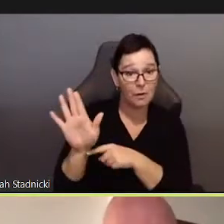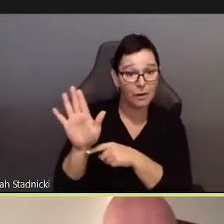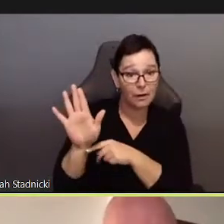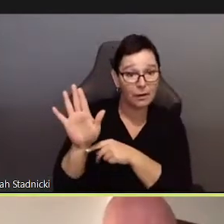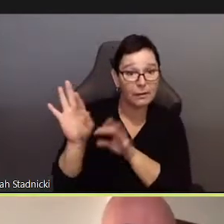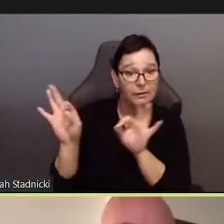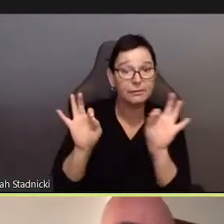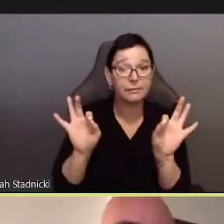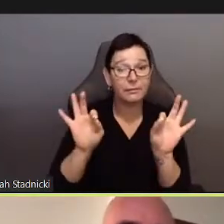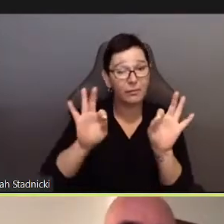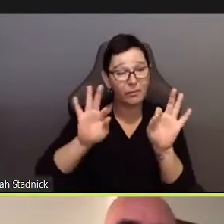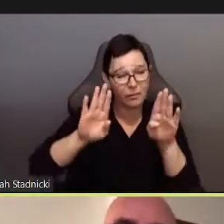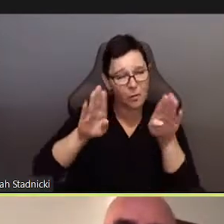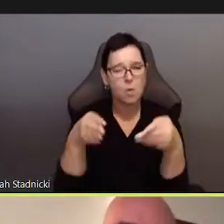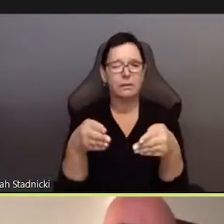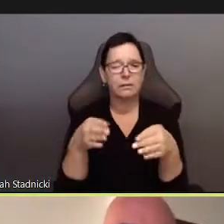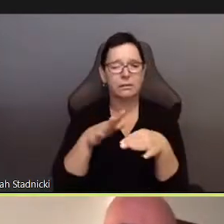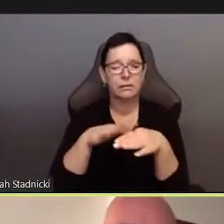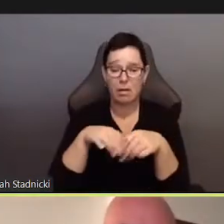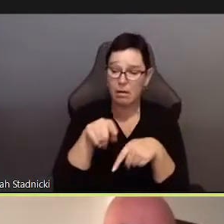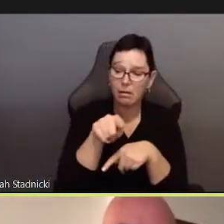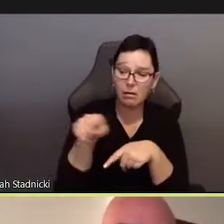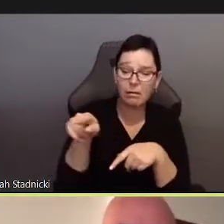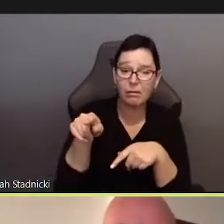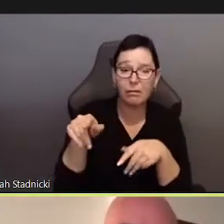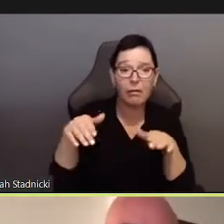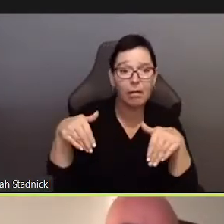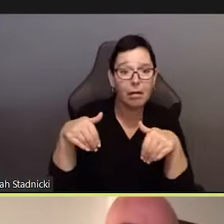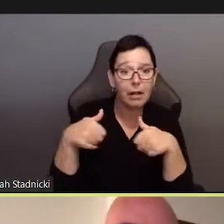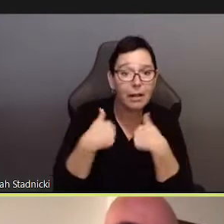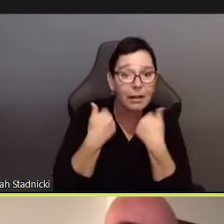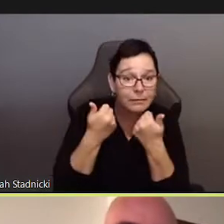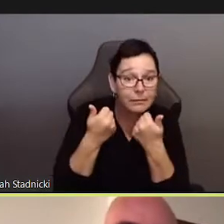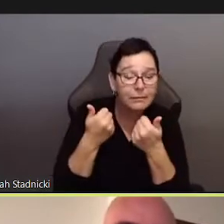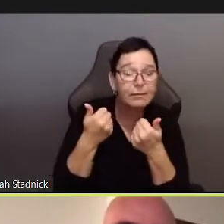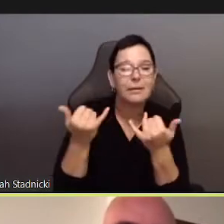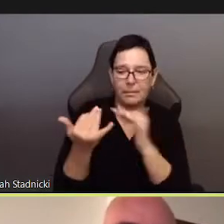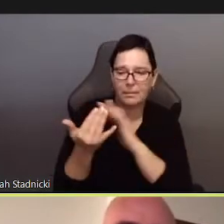and current conditions, along with attention to what of life will infinitely remain unloved.